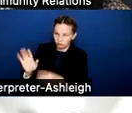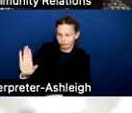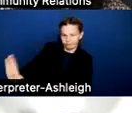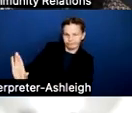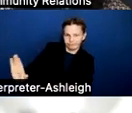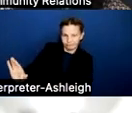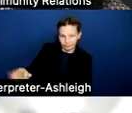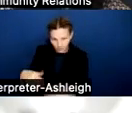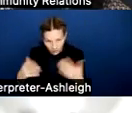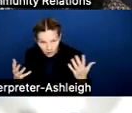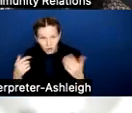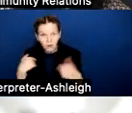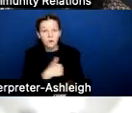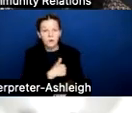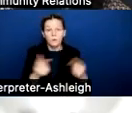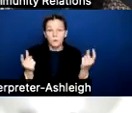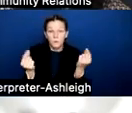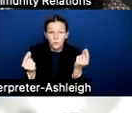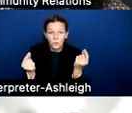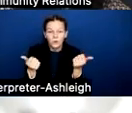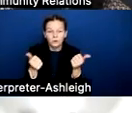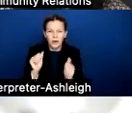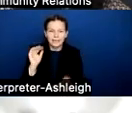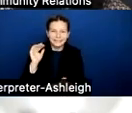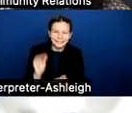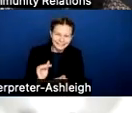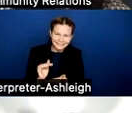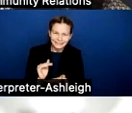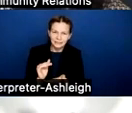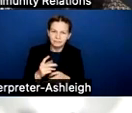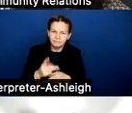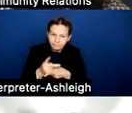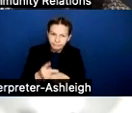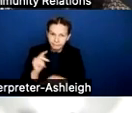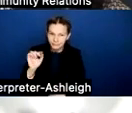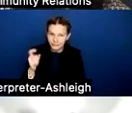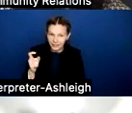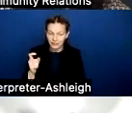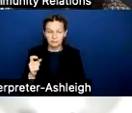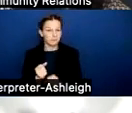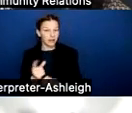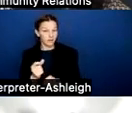what we can do is try to lower the taxes as much as we can. Obviously, our board has to approve that every year in the month of September.